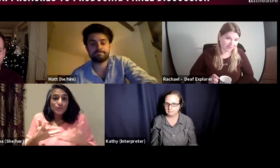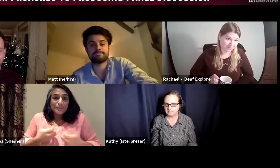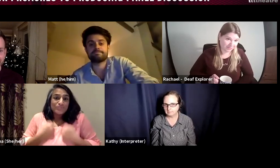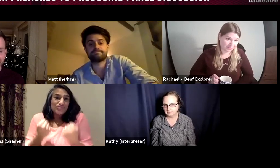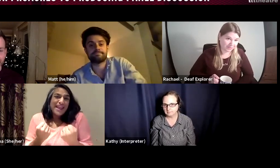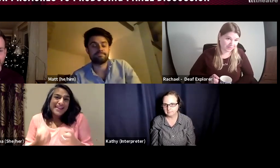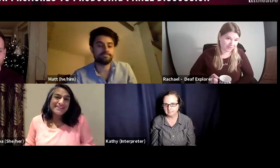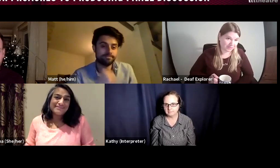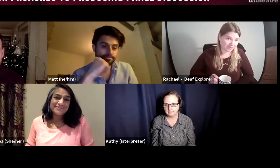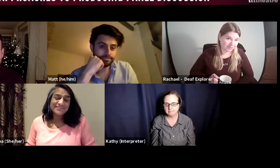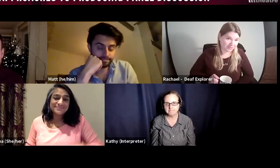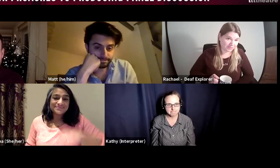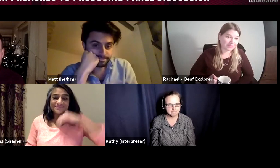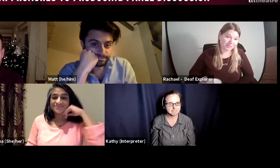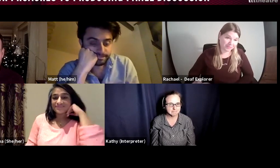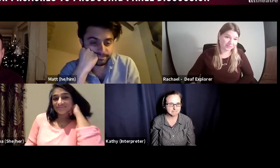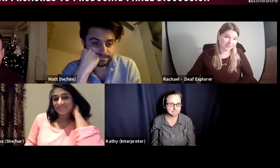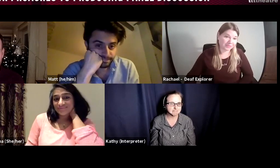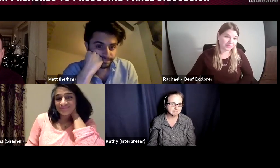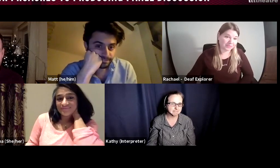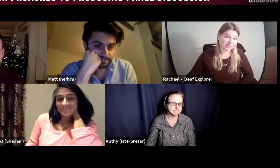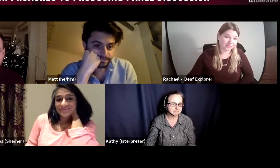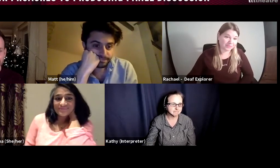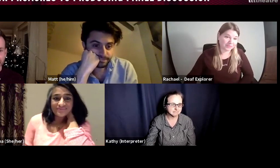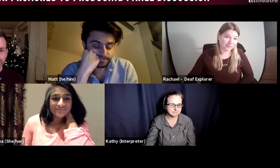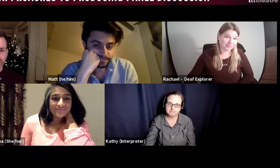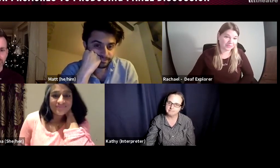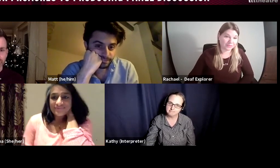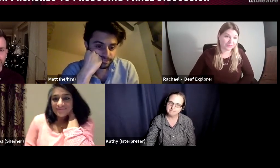they'll do everything in their power to make it happen for you. So it is about being brave.